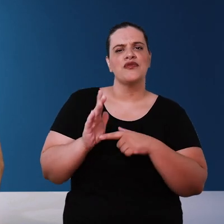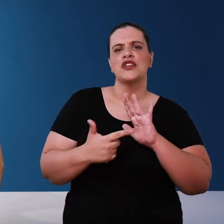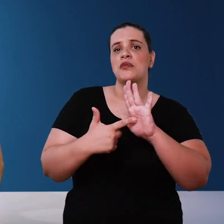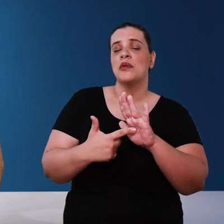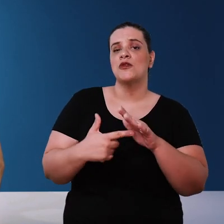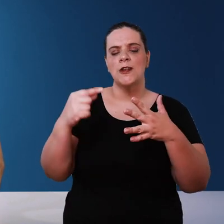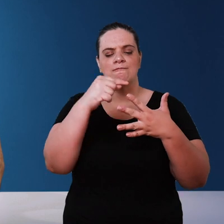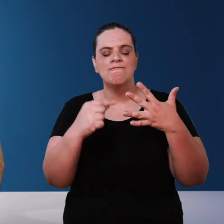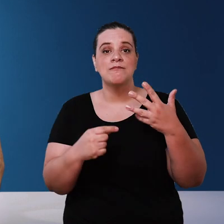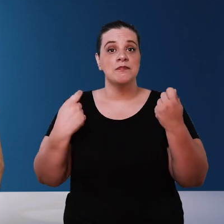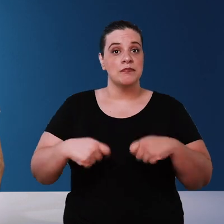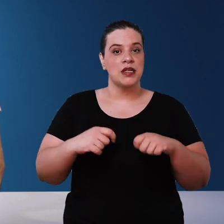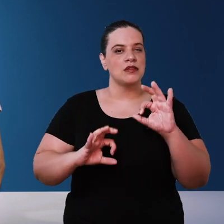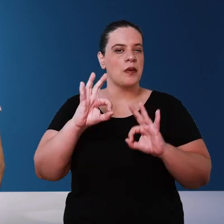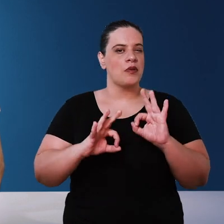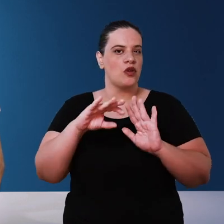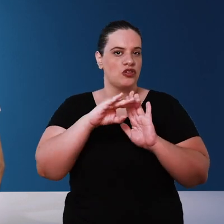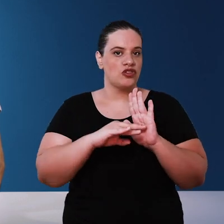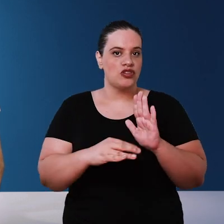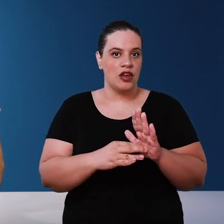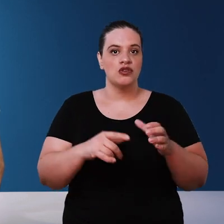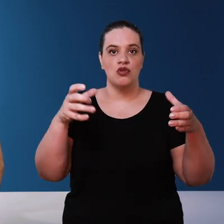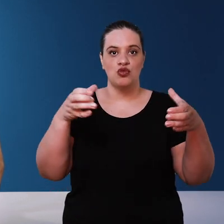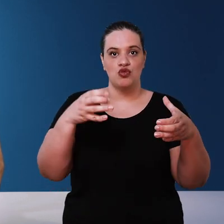need to consider to develop a rainwater harvesting and harvesting project